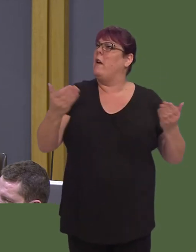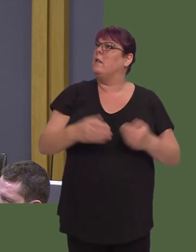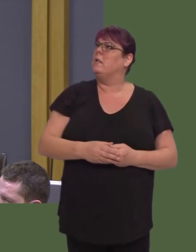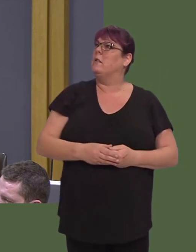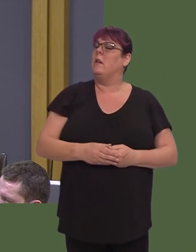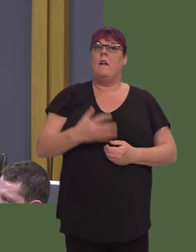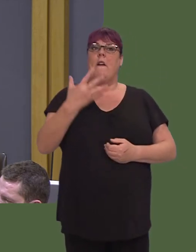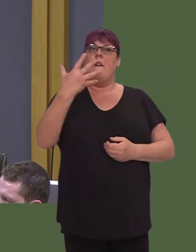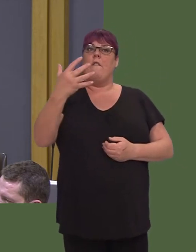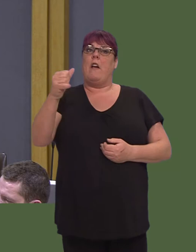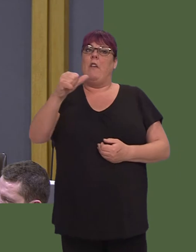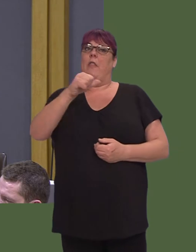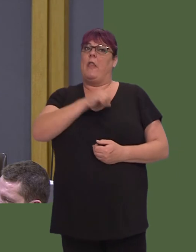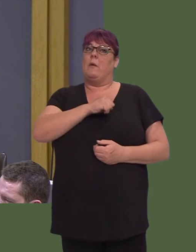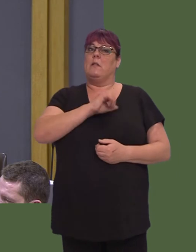aros am dy cymdeithasol yn y sir.